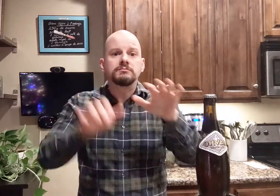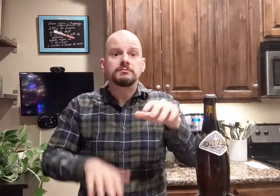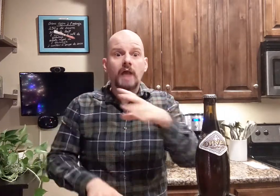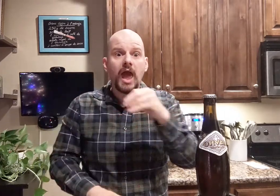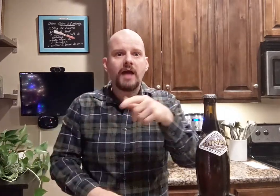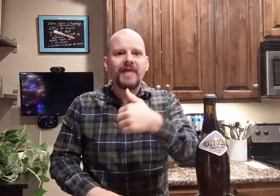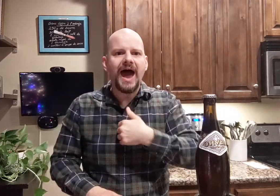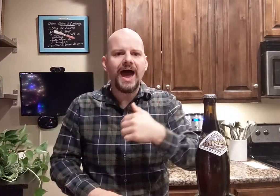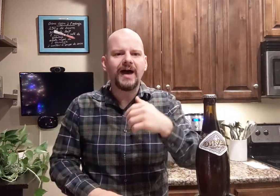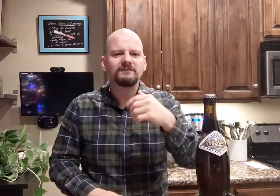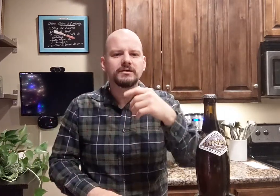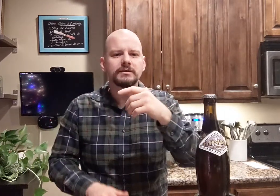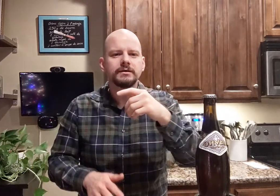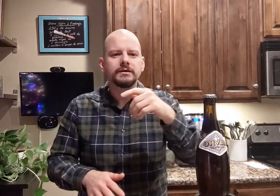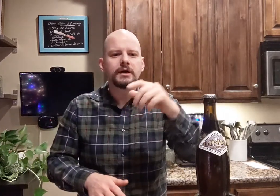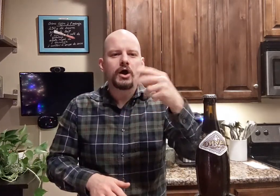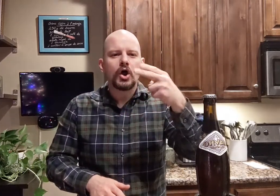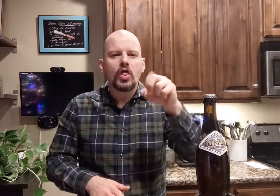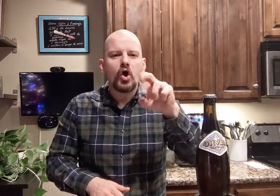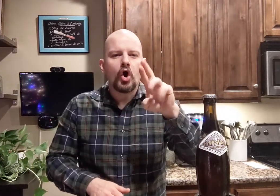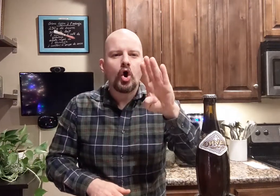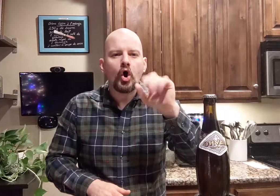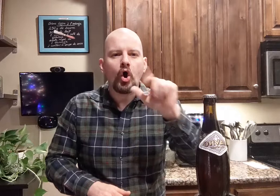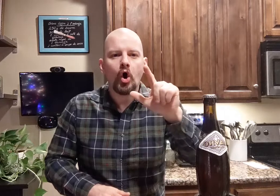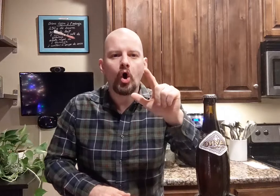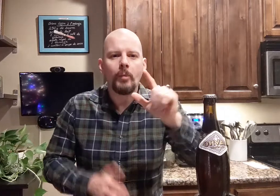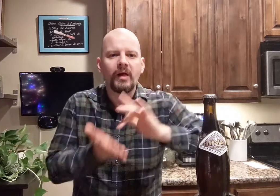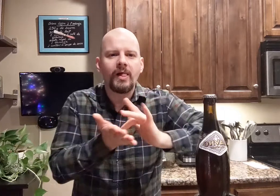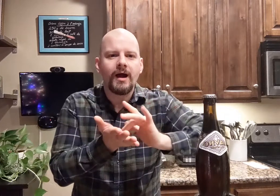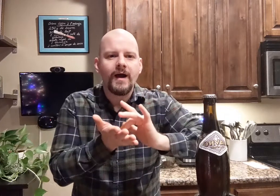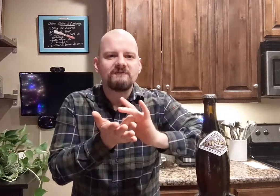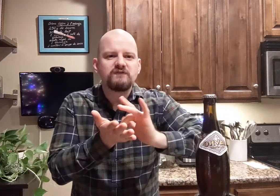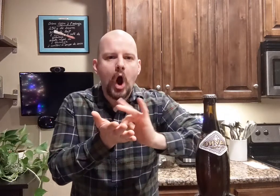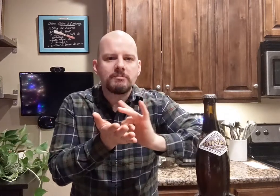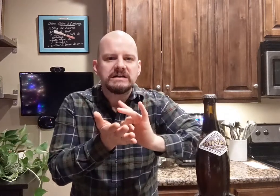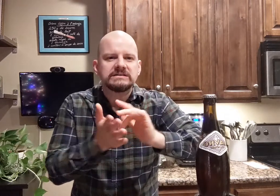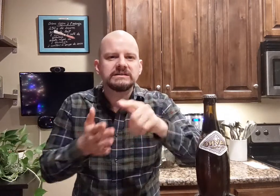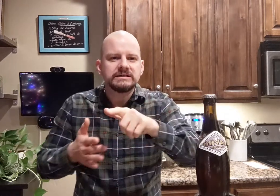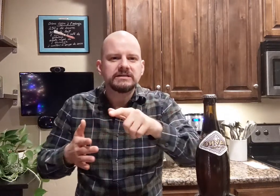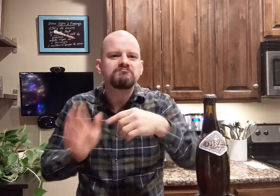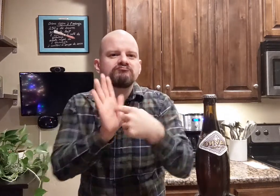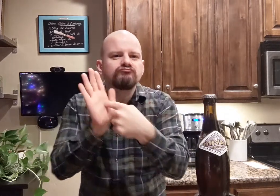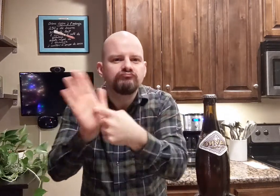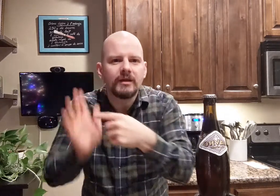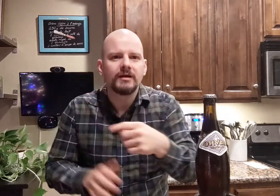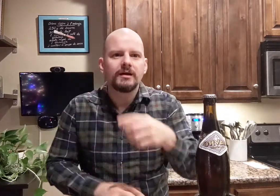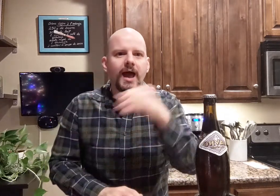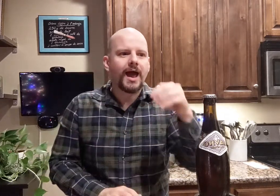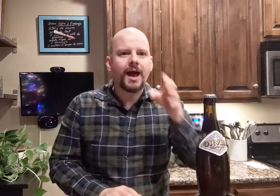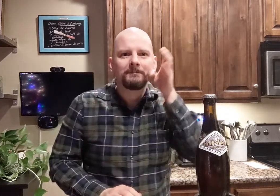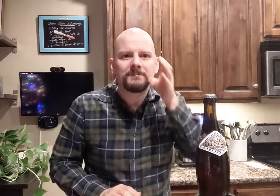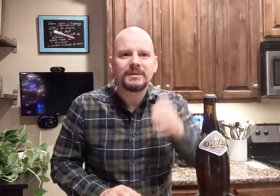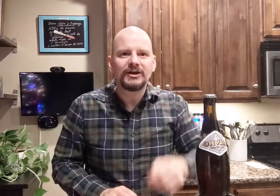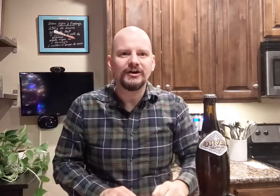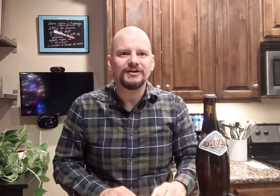They also had a herbal pharmacy. They put up for exhibition for it and beers too!